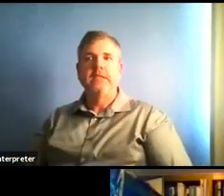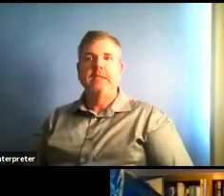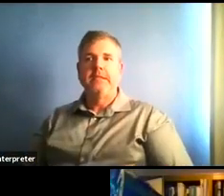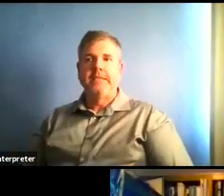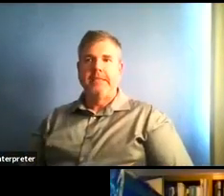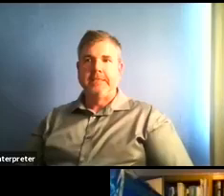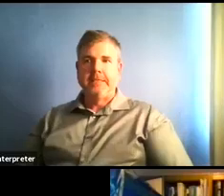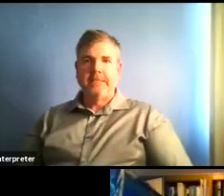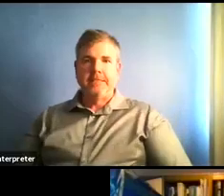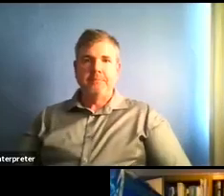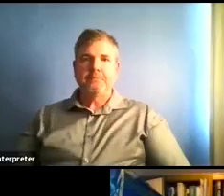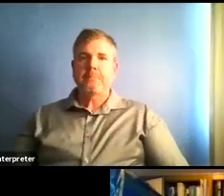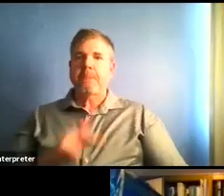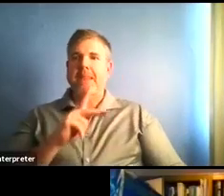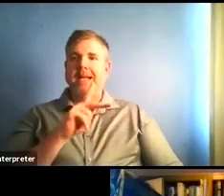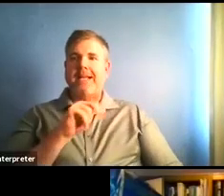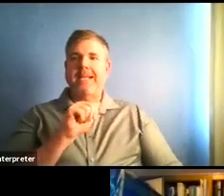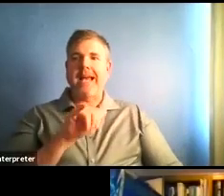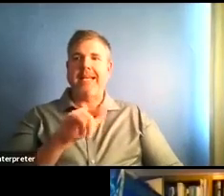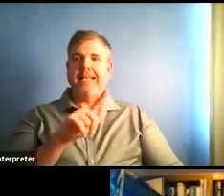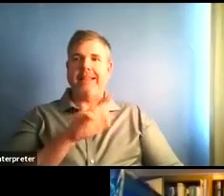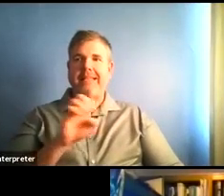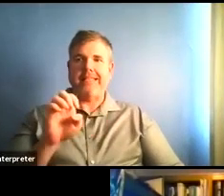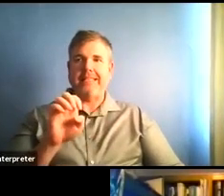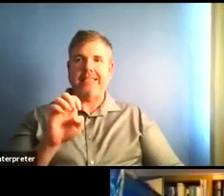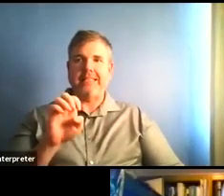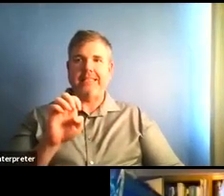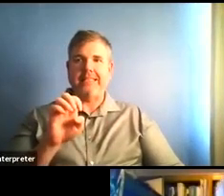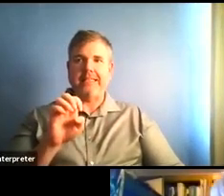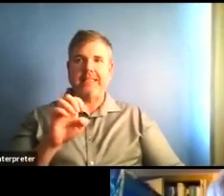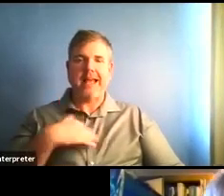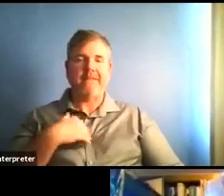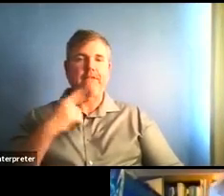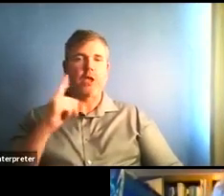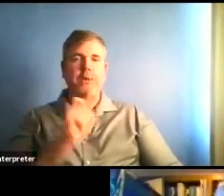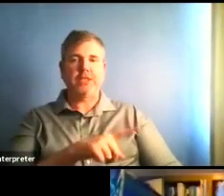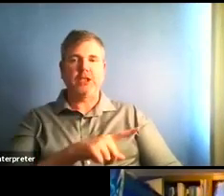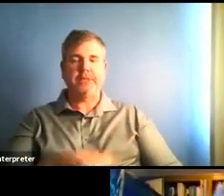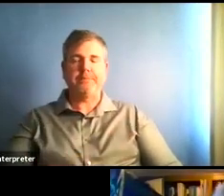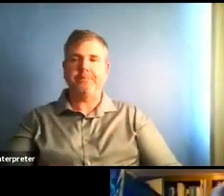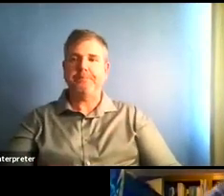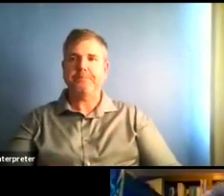Yes, hi. Hi, everyone. My question is about